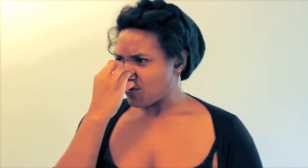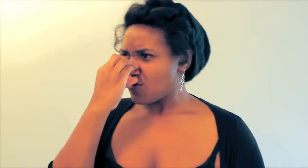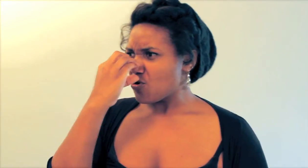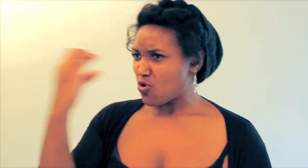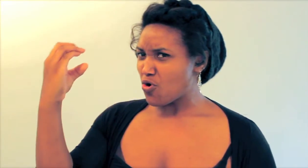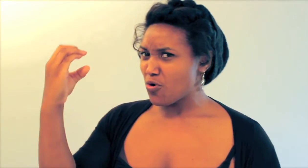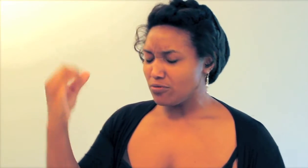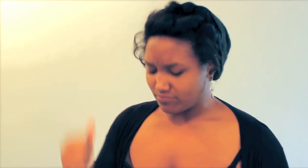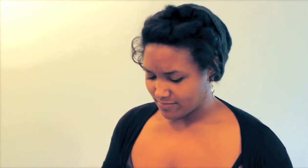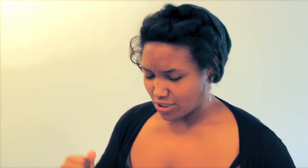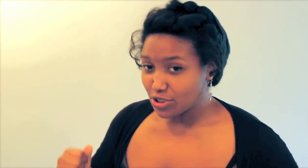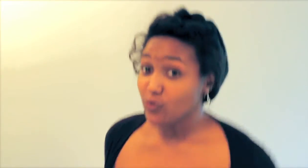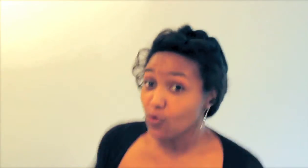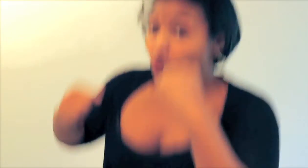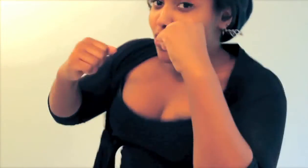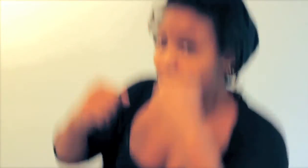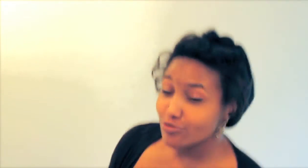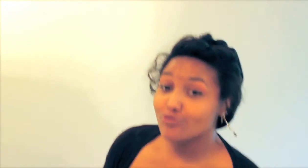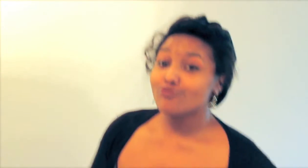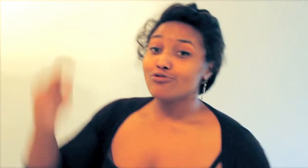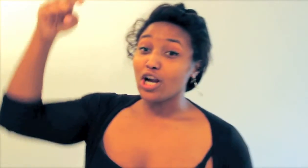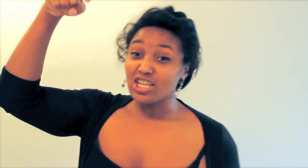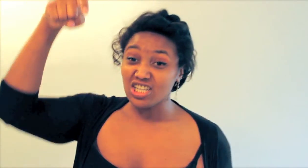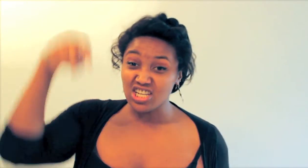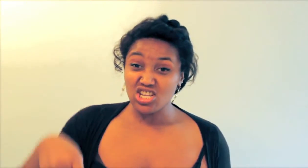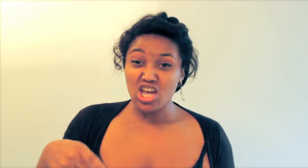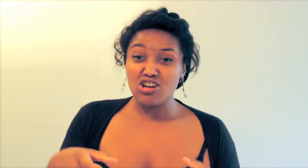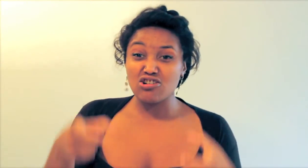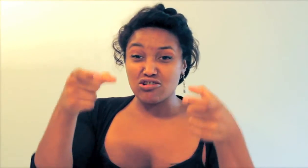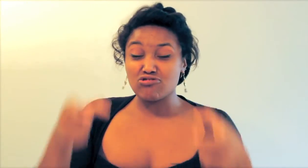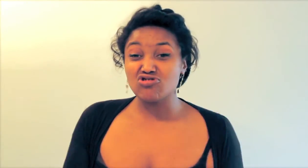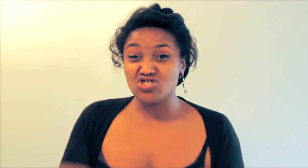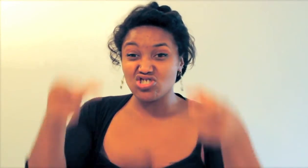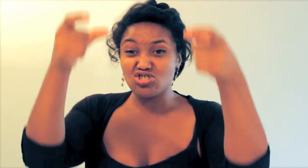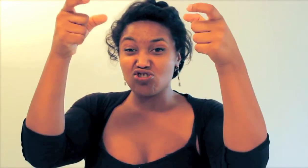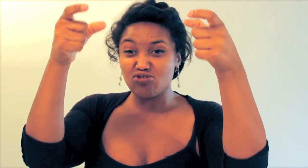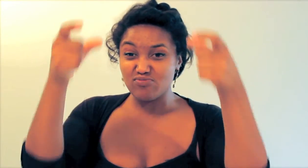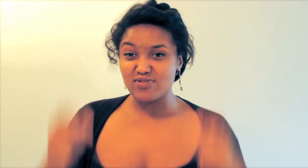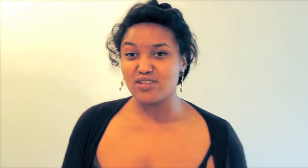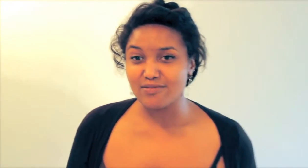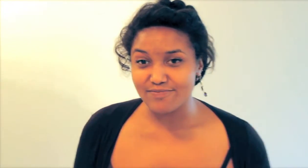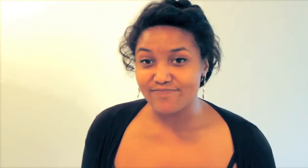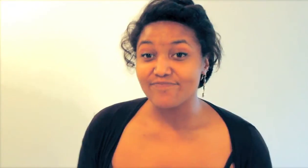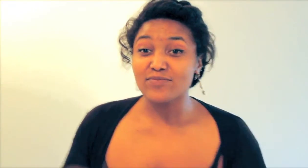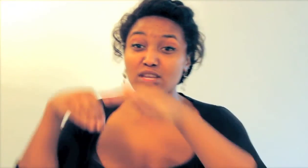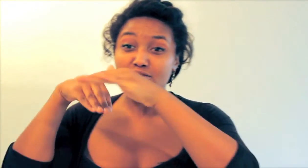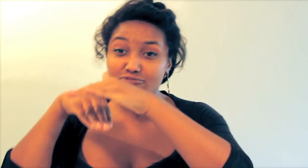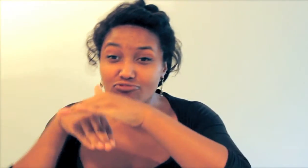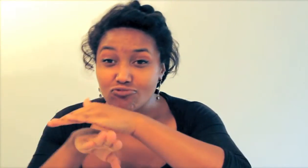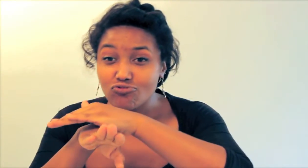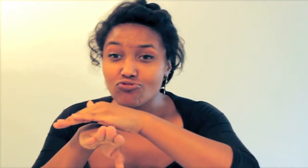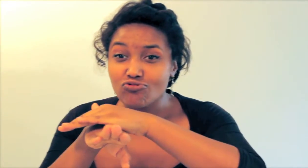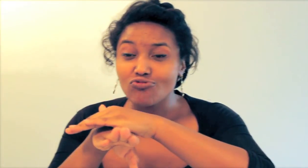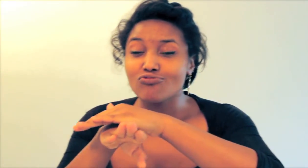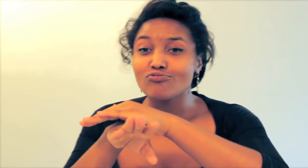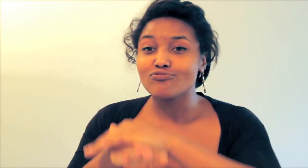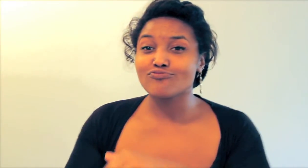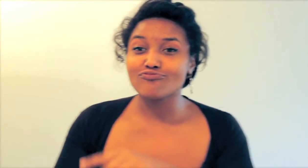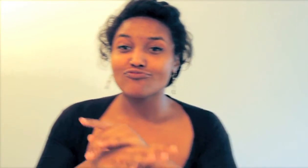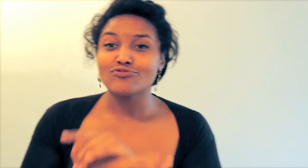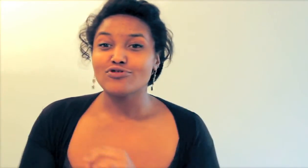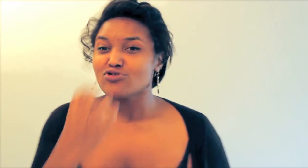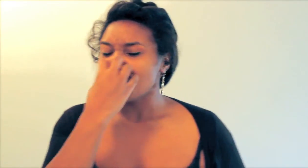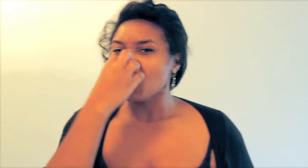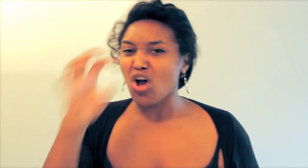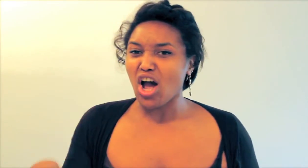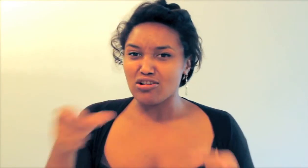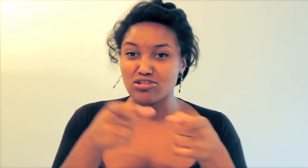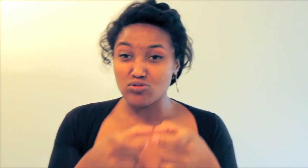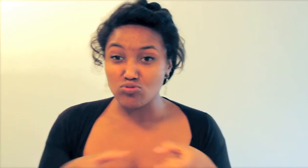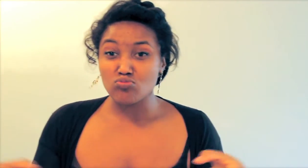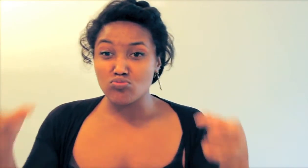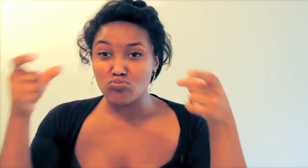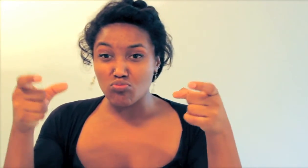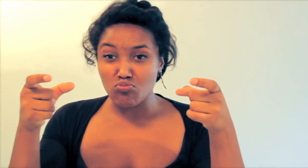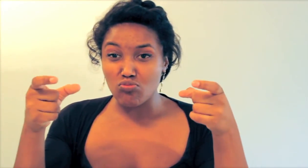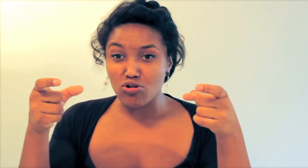the Wolf jumped down the chimney and fell into the hot cauldron